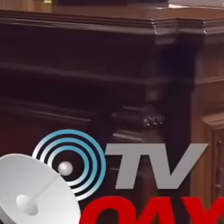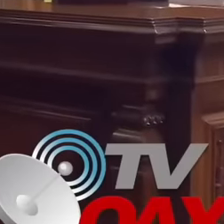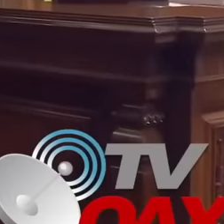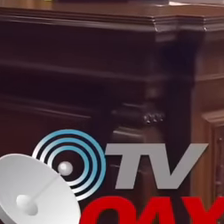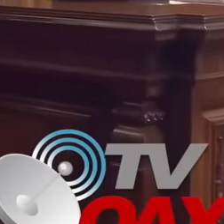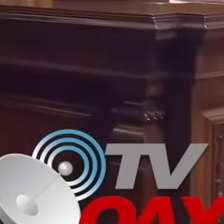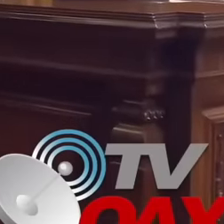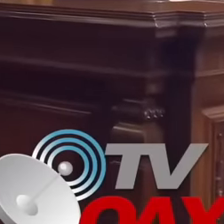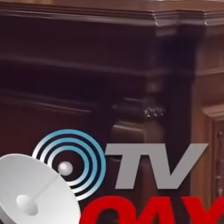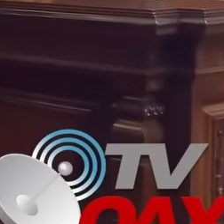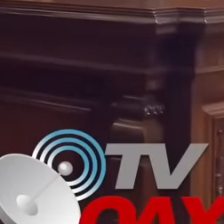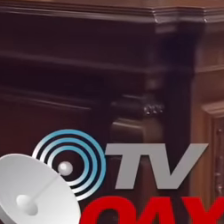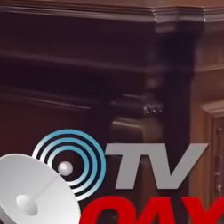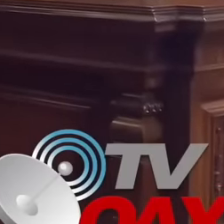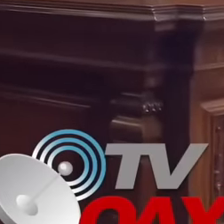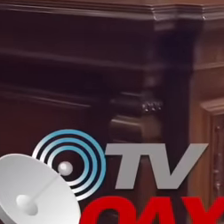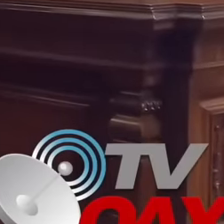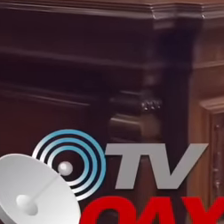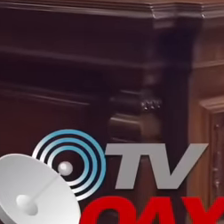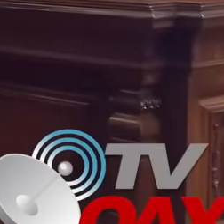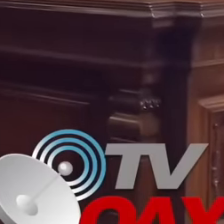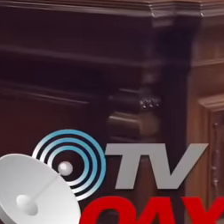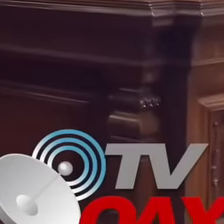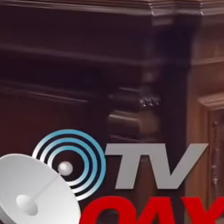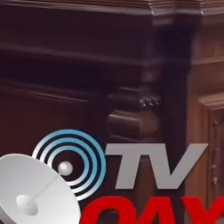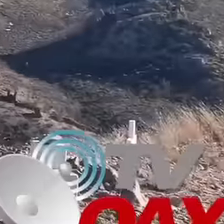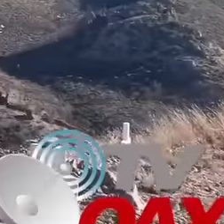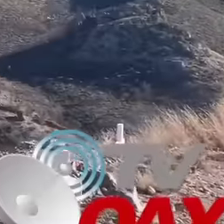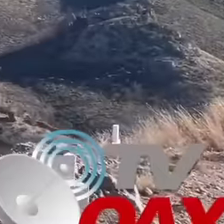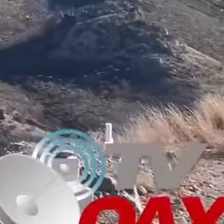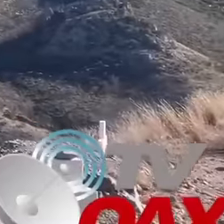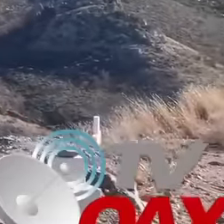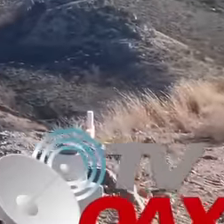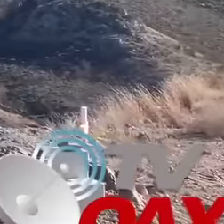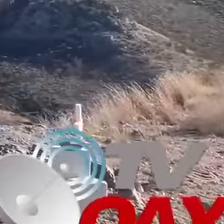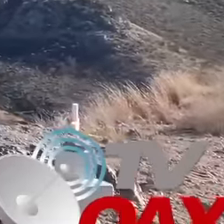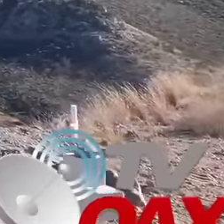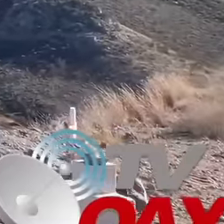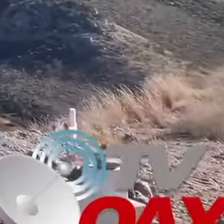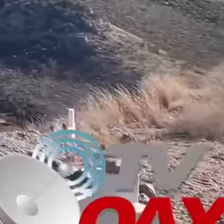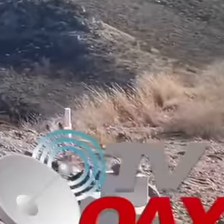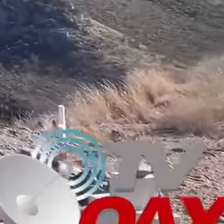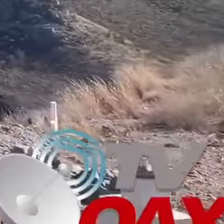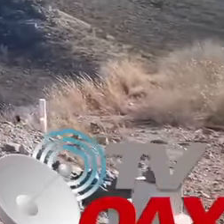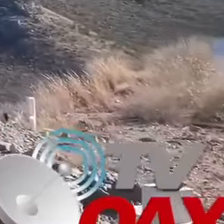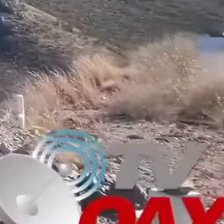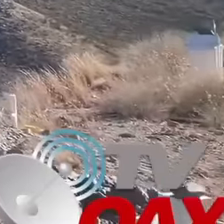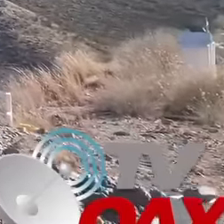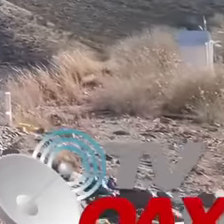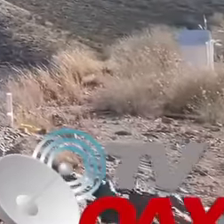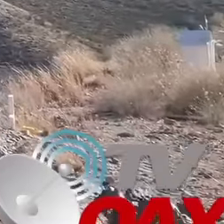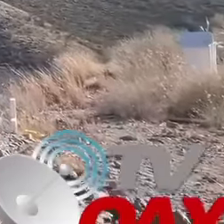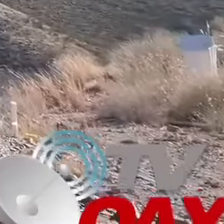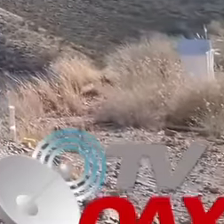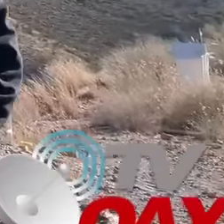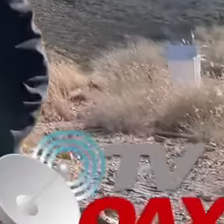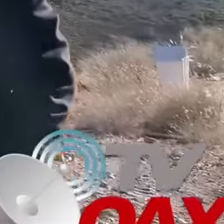end of his term of government. Currently, the government of Mexico is restoring land, territory